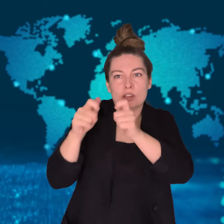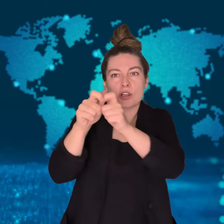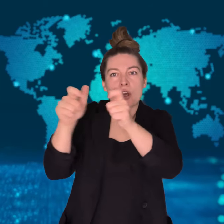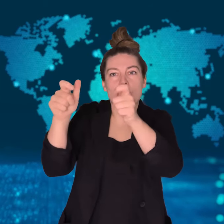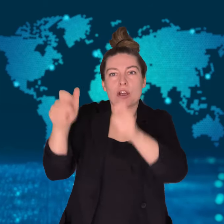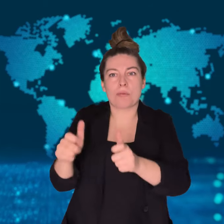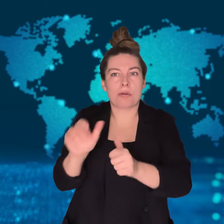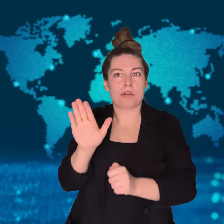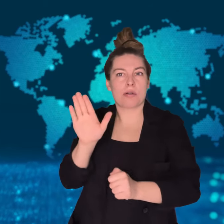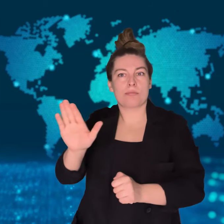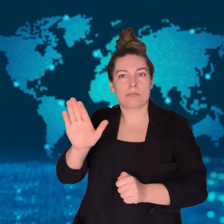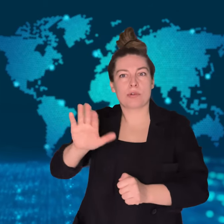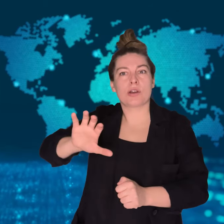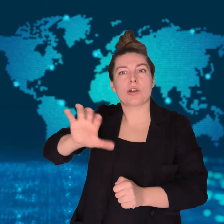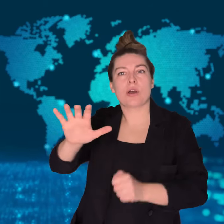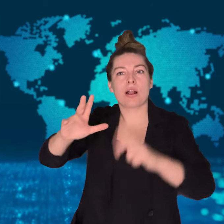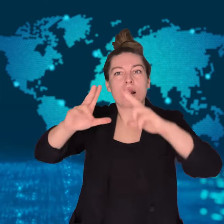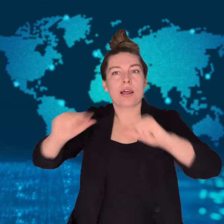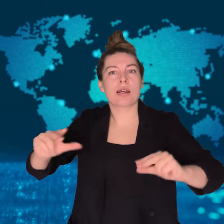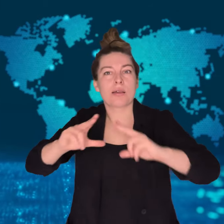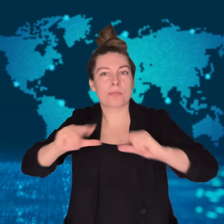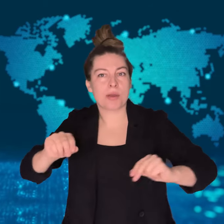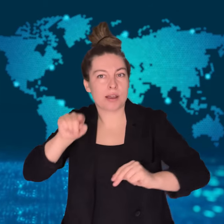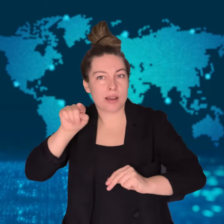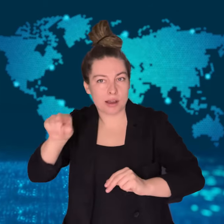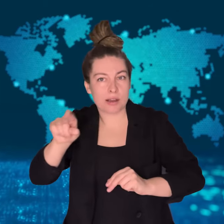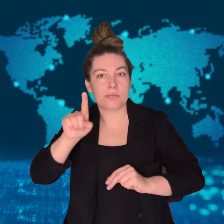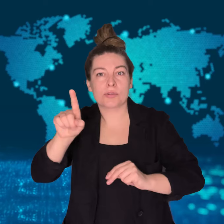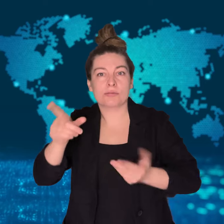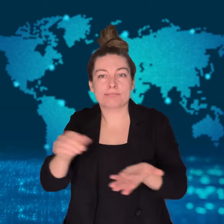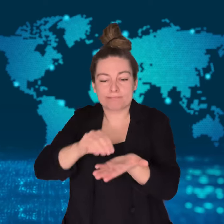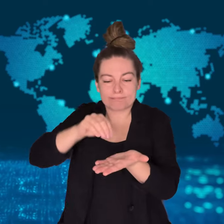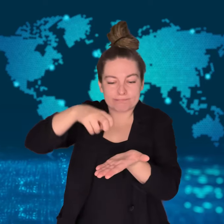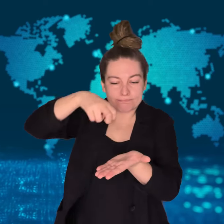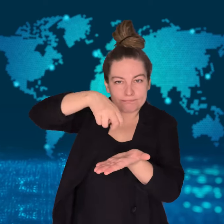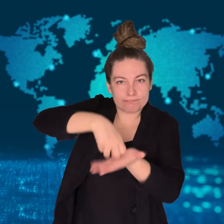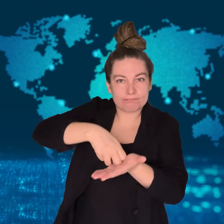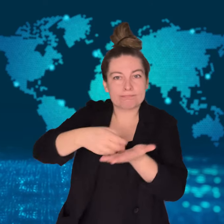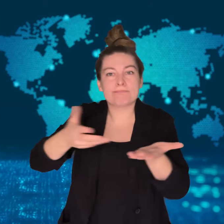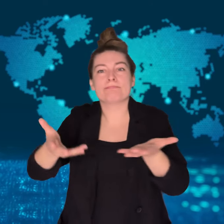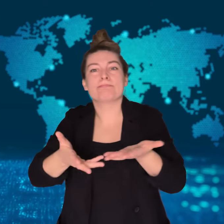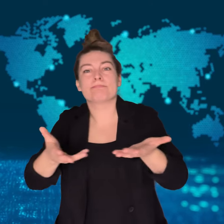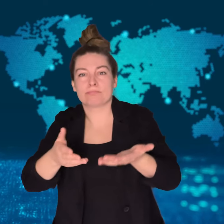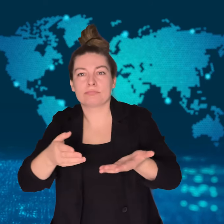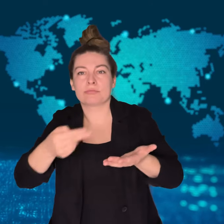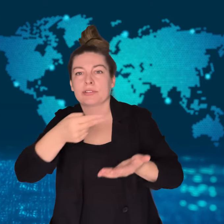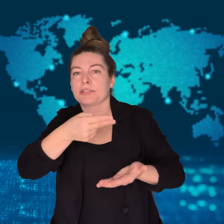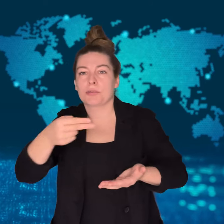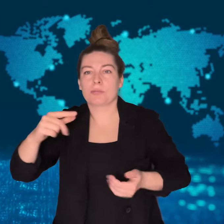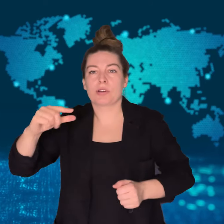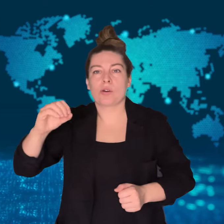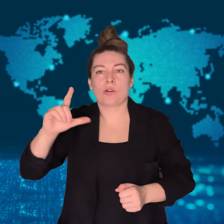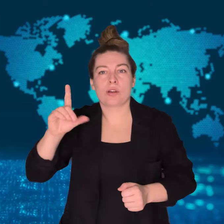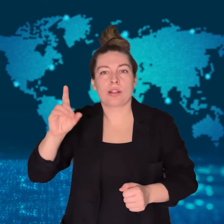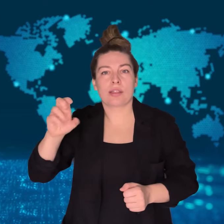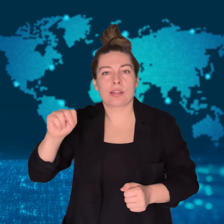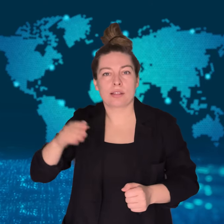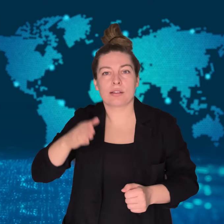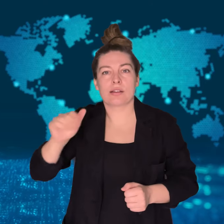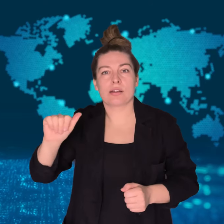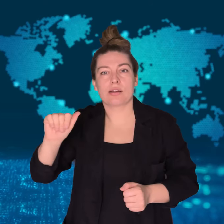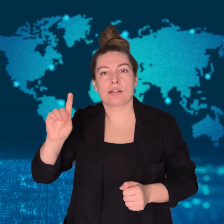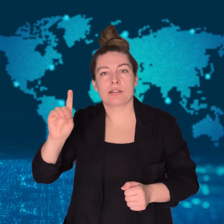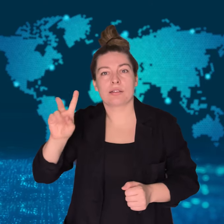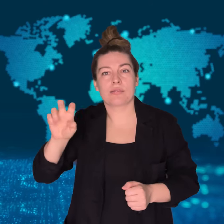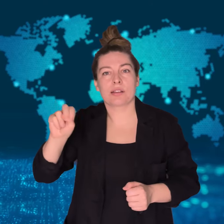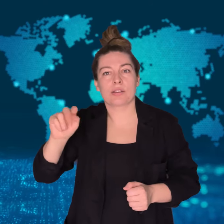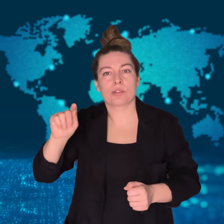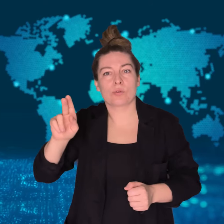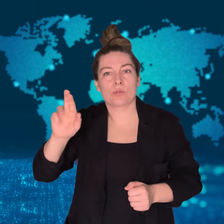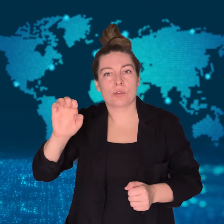It carried a Belize flag and was operated by a Lebanese firm.